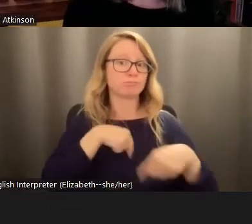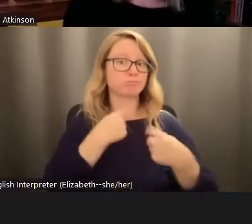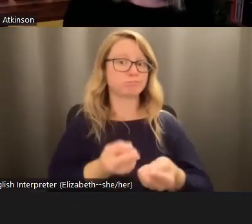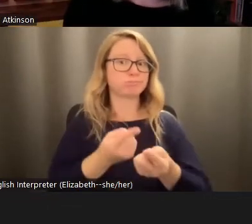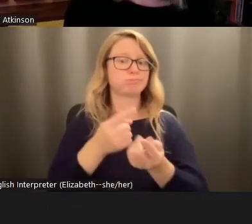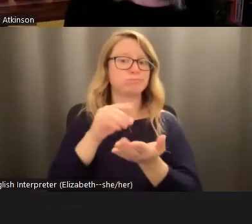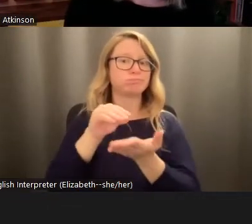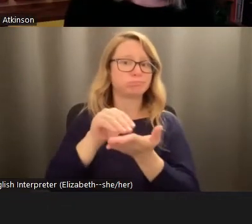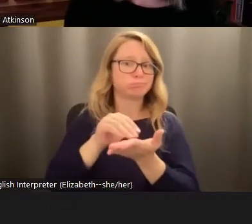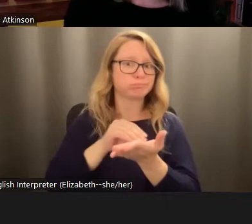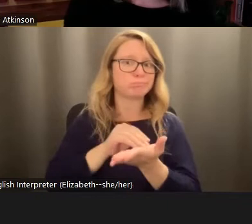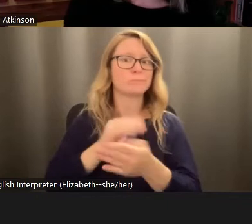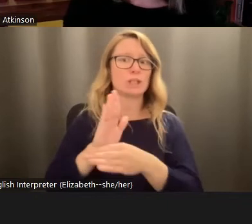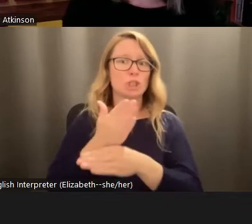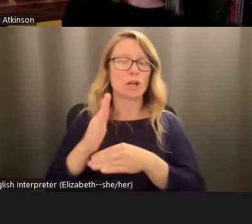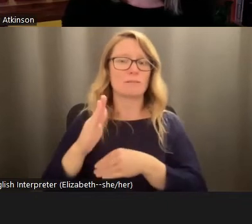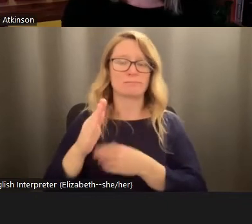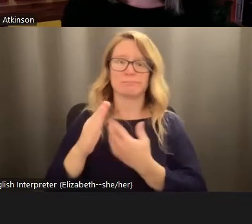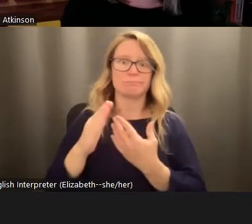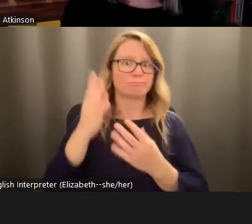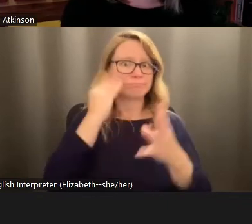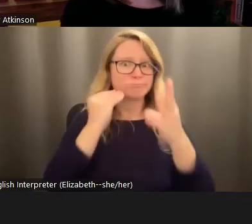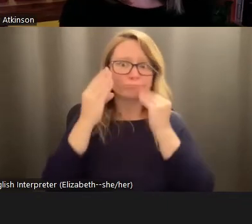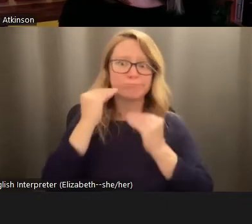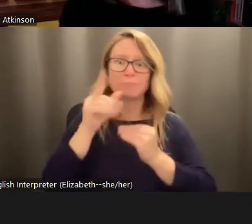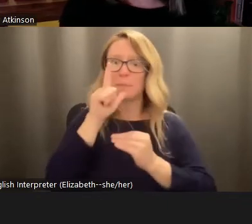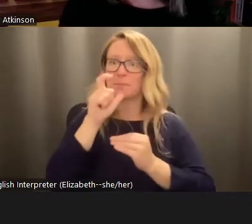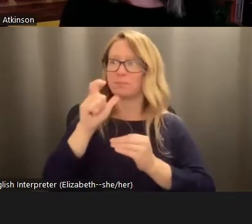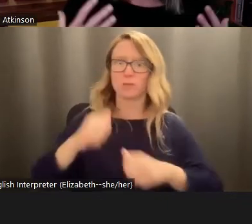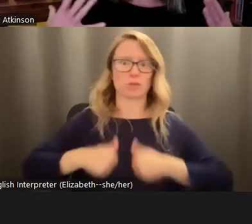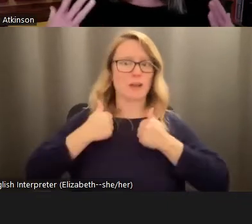sharing these firsthand accounts of, of survivors. I mean, these